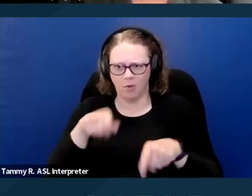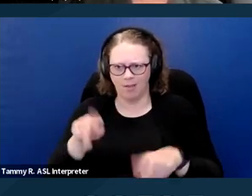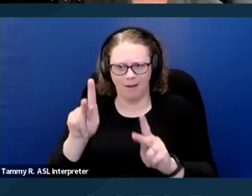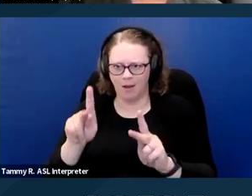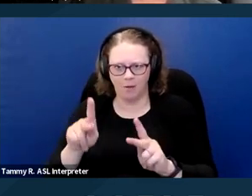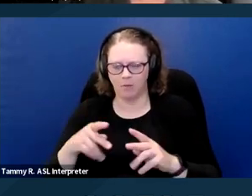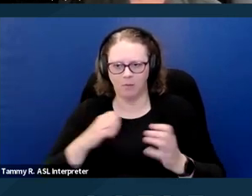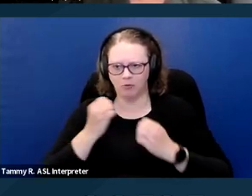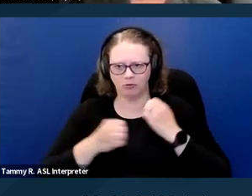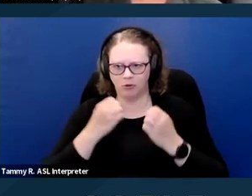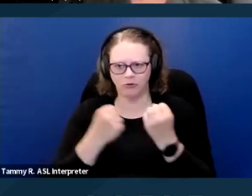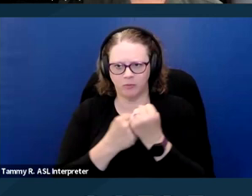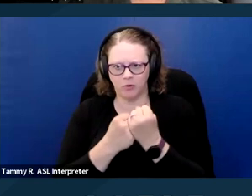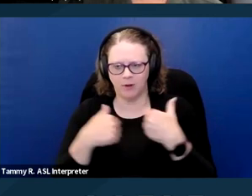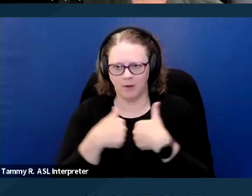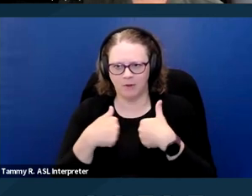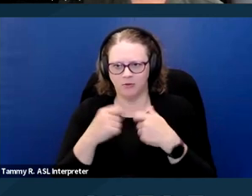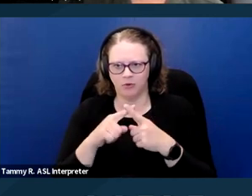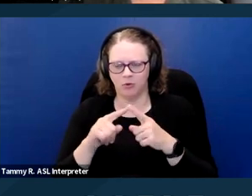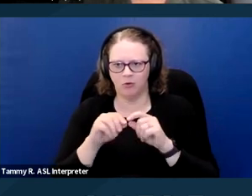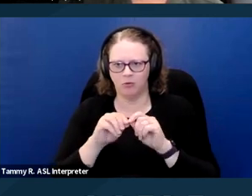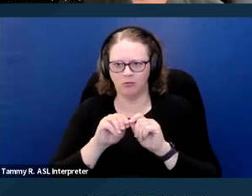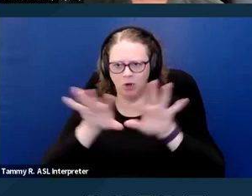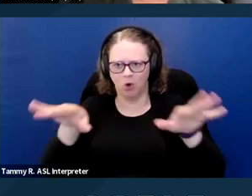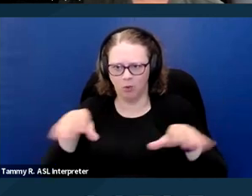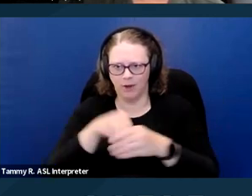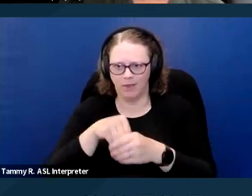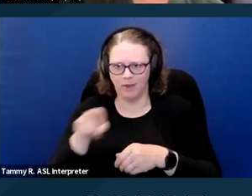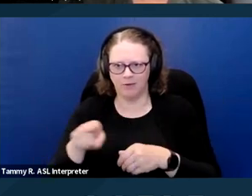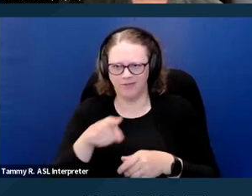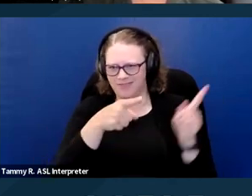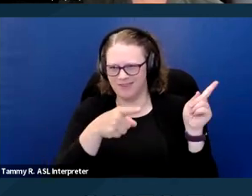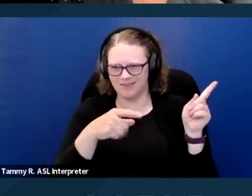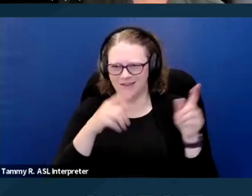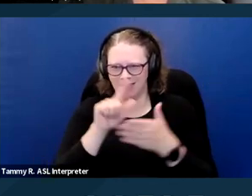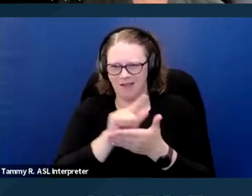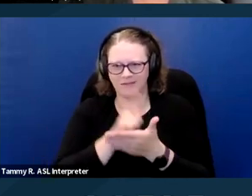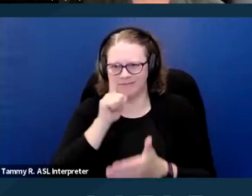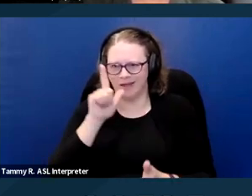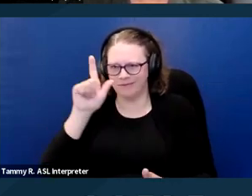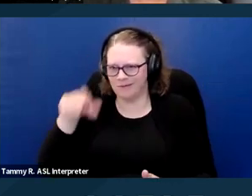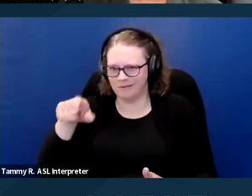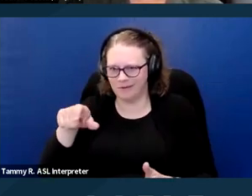to be in those places to begin with. So this is kind of an unnecessary bill that was passed